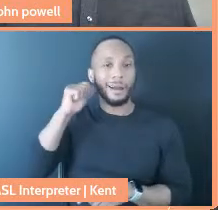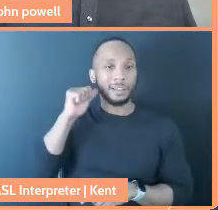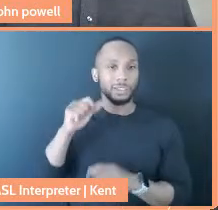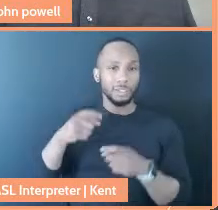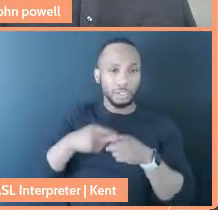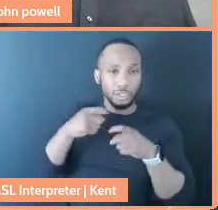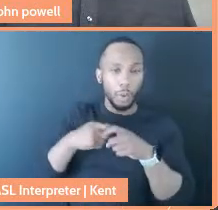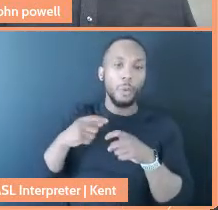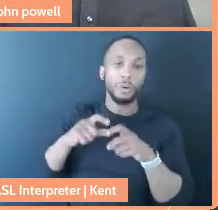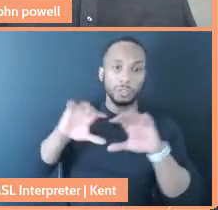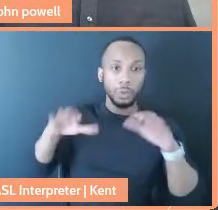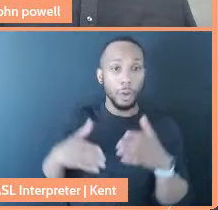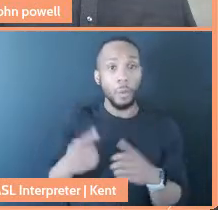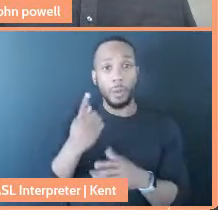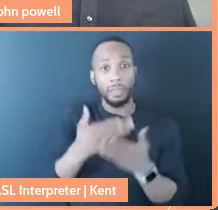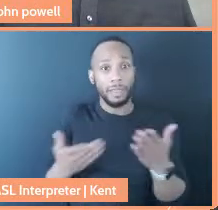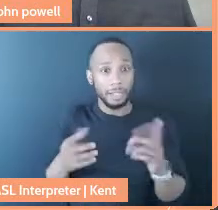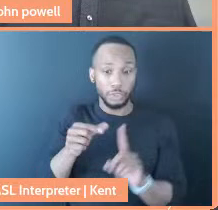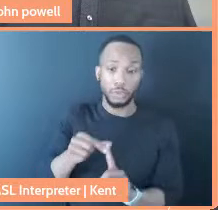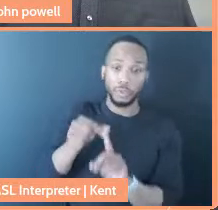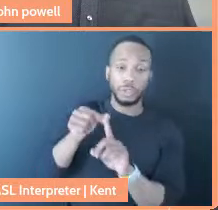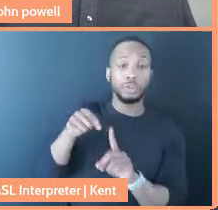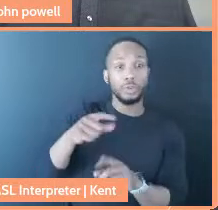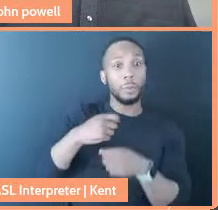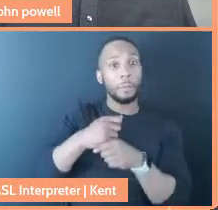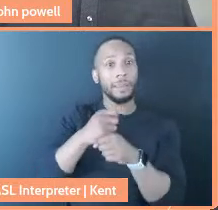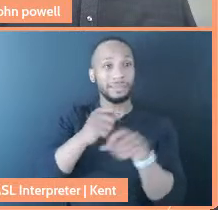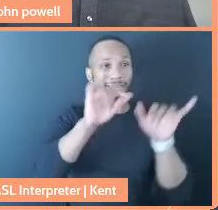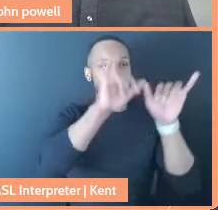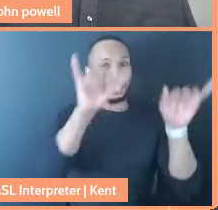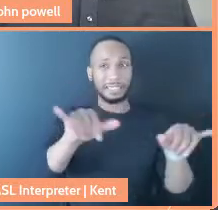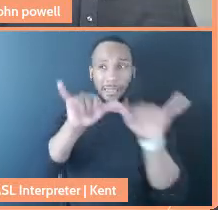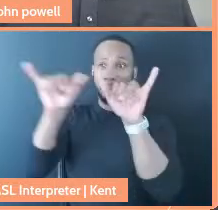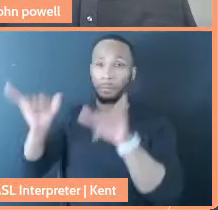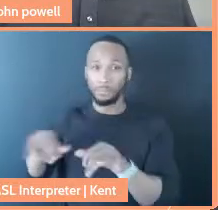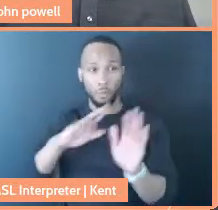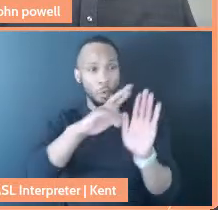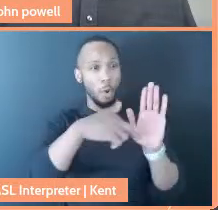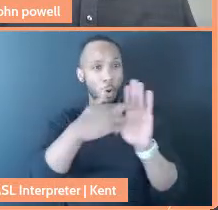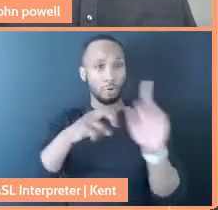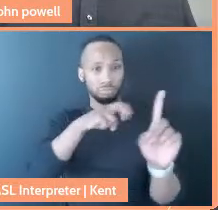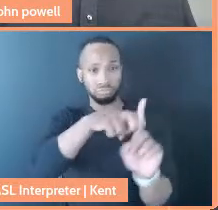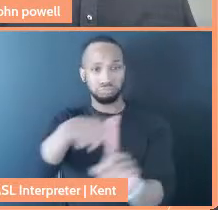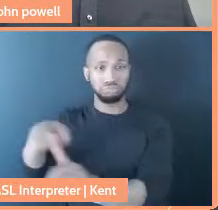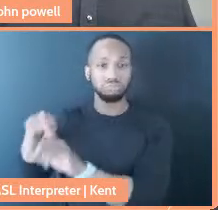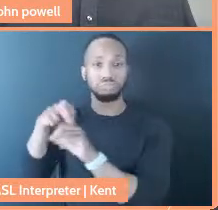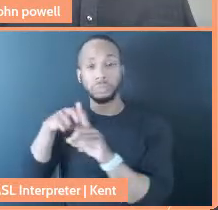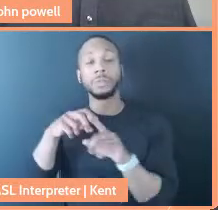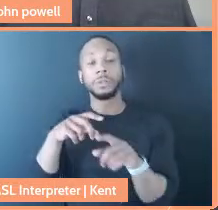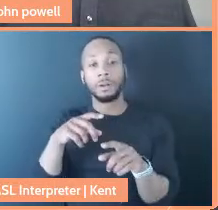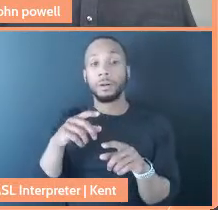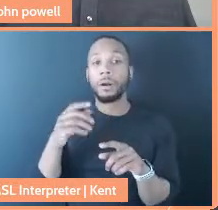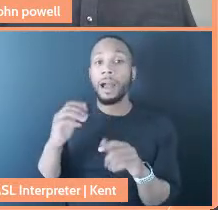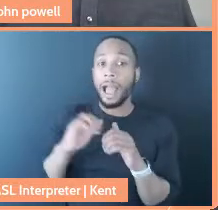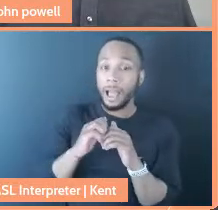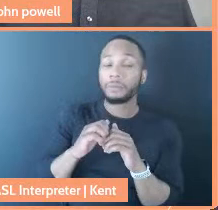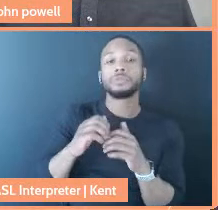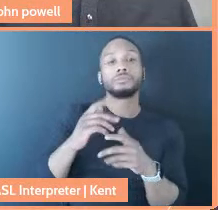really significant and unique is that you created a whole set of systems and roles around it, right, in order to care for each other in a reciprocal way.